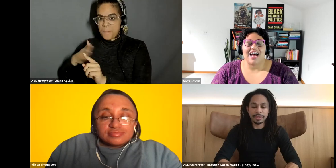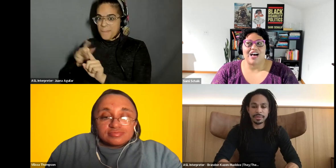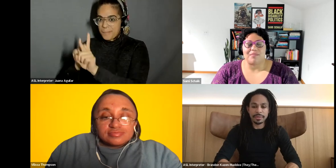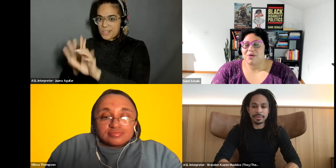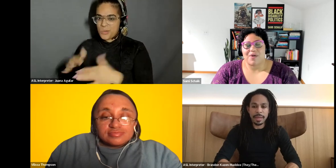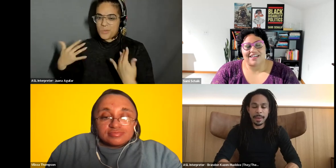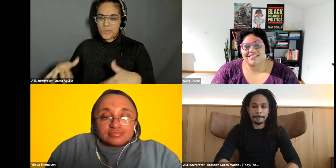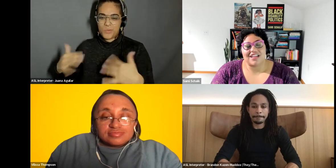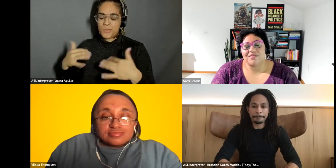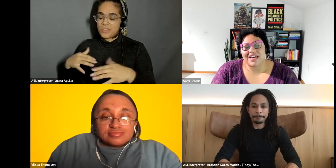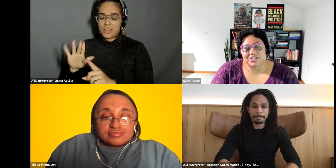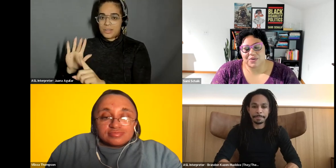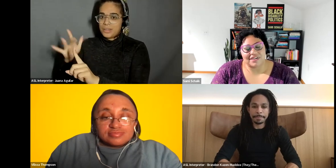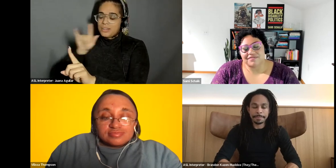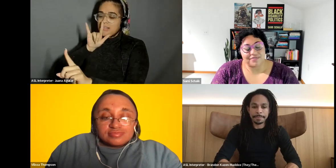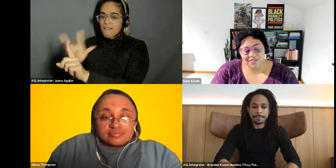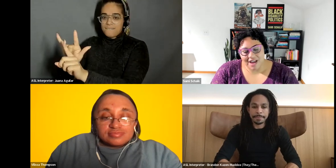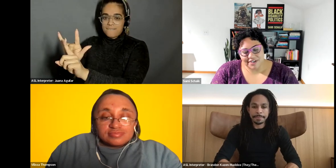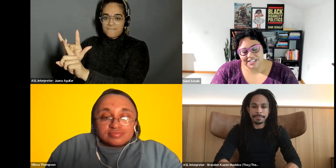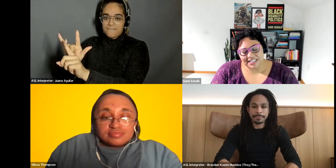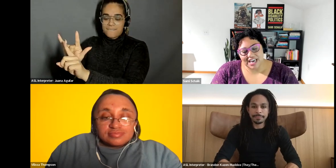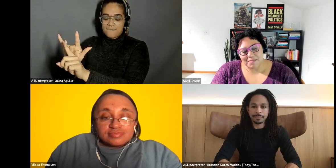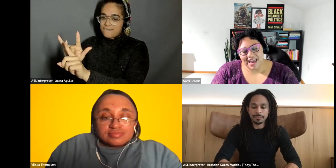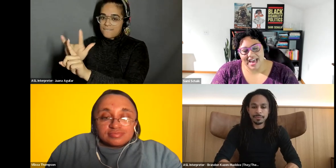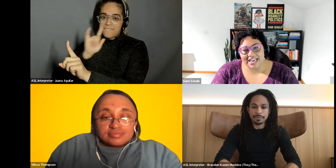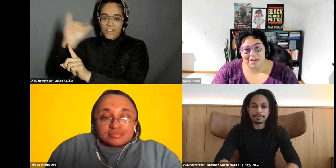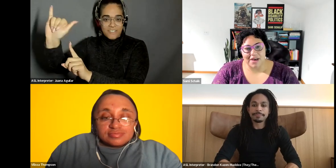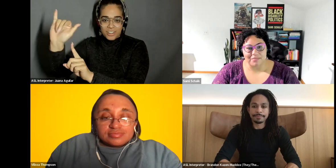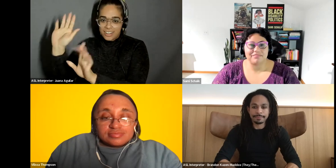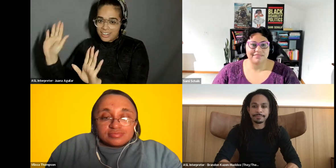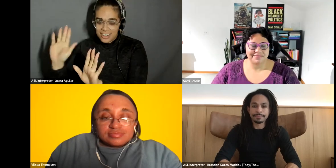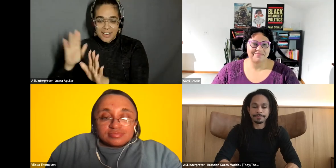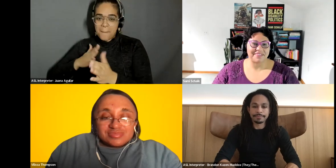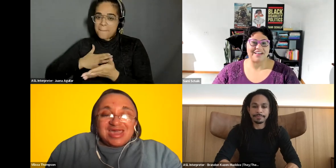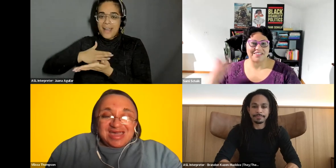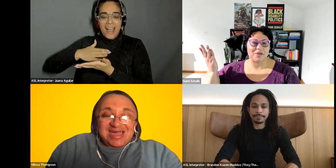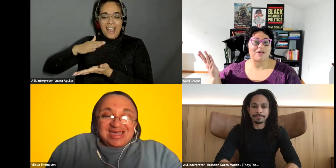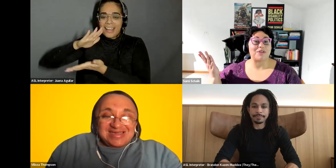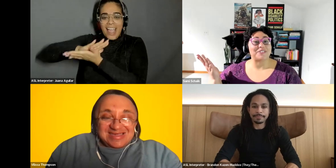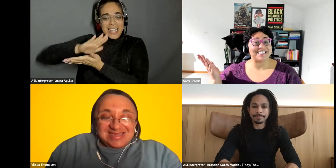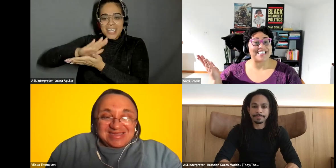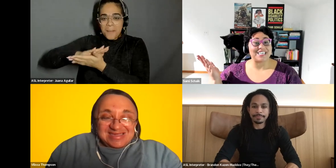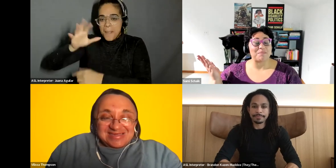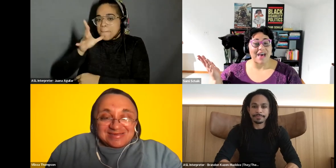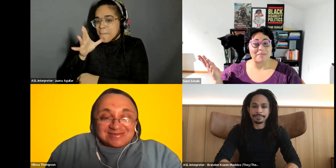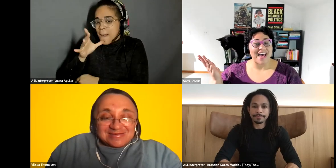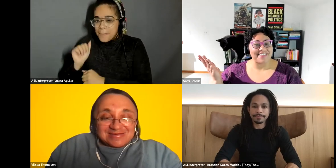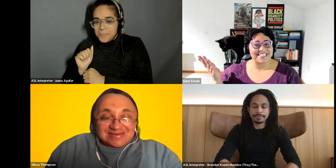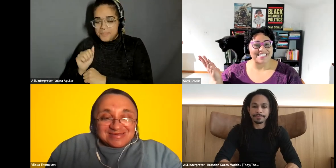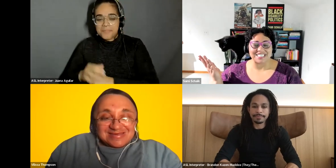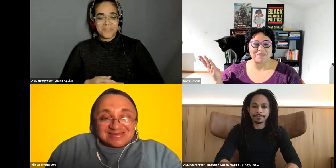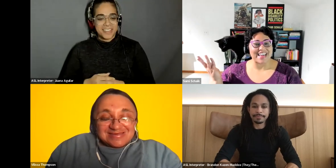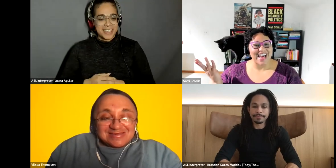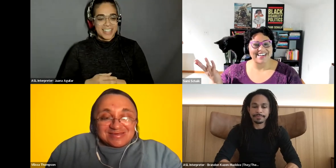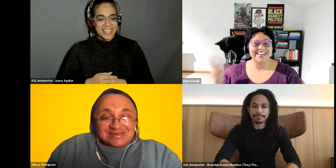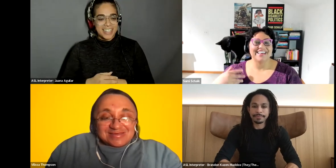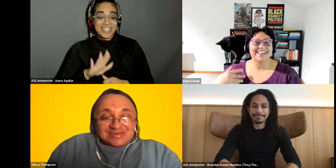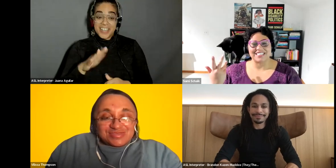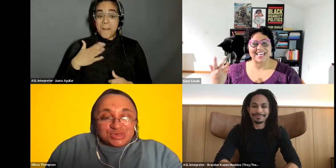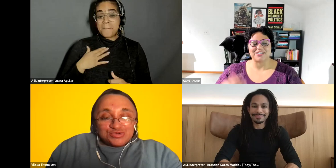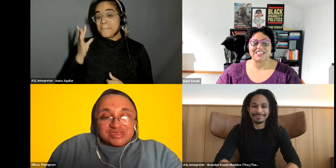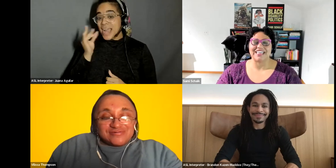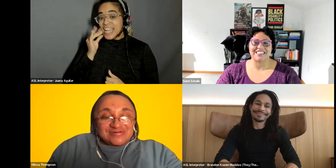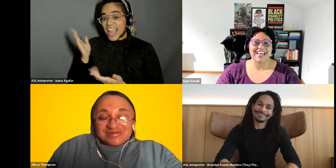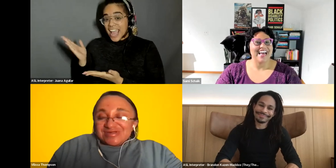Sami Schalk: Who I love and adore forever. She's like my academic mom. Welcome to the stage, Madame Alice! This is my cat.